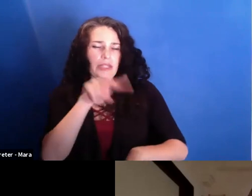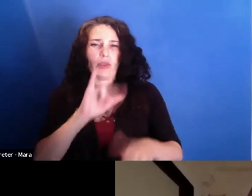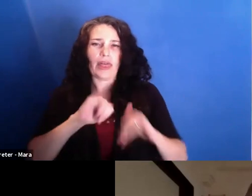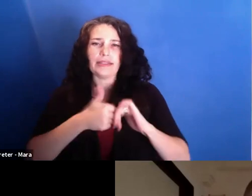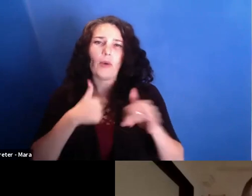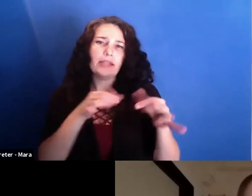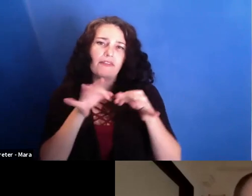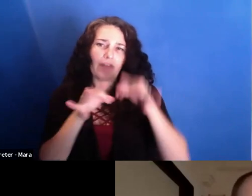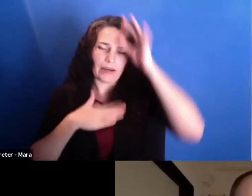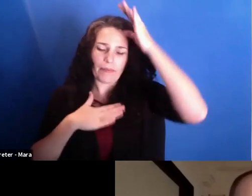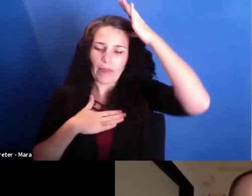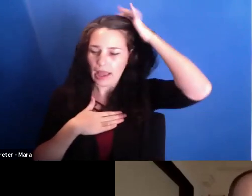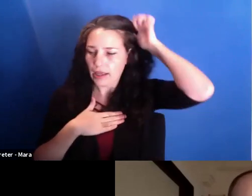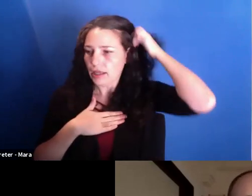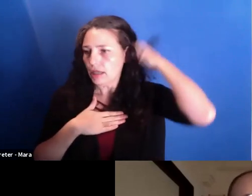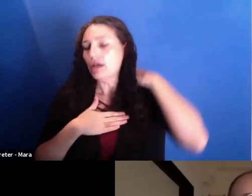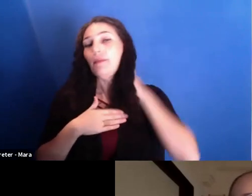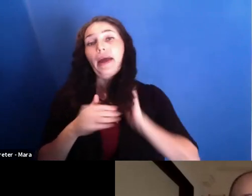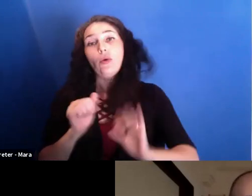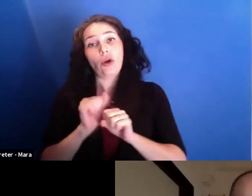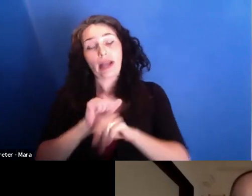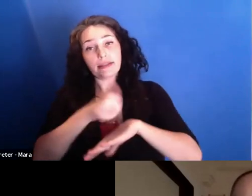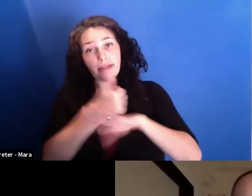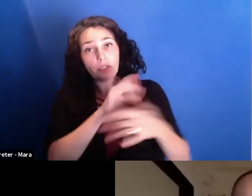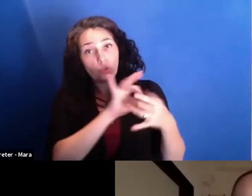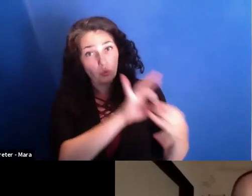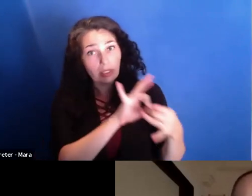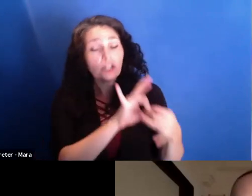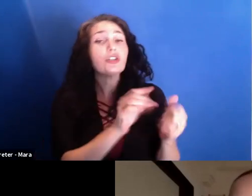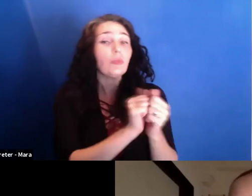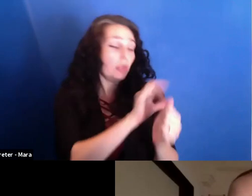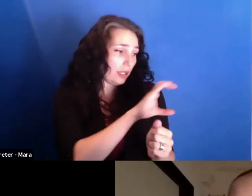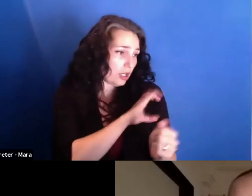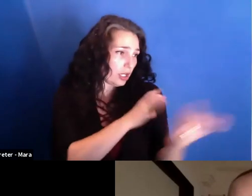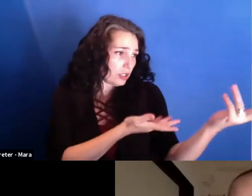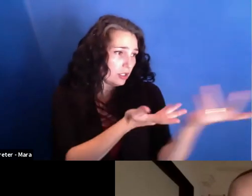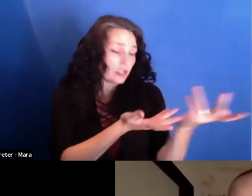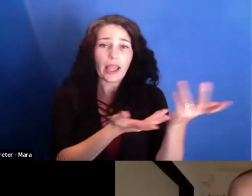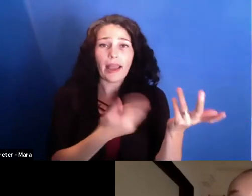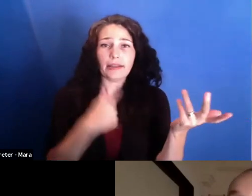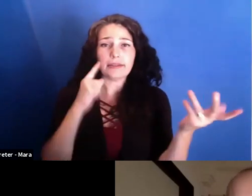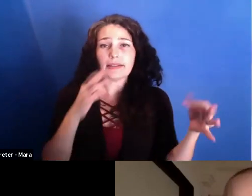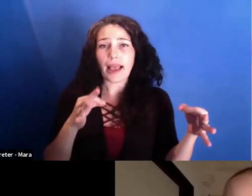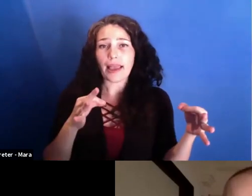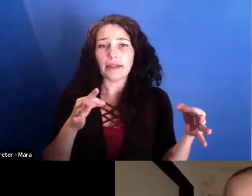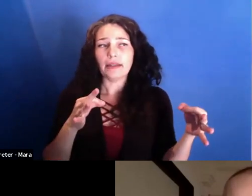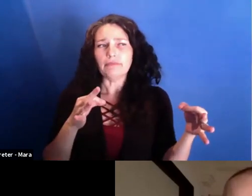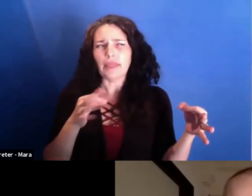I establish a relationship to the characters I choose to be interested in because I'm-- you know,